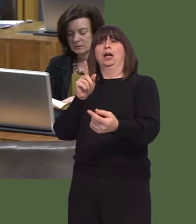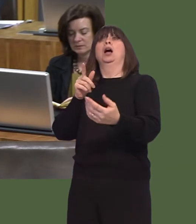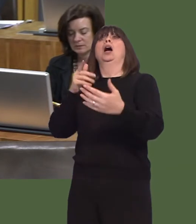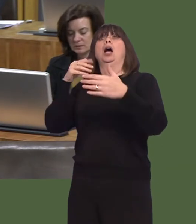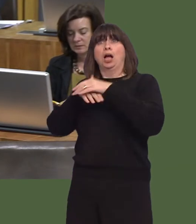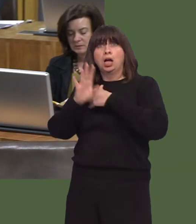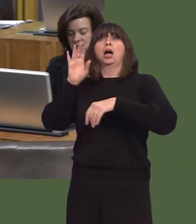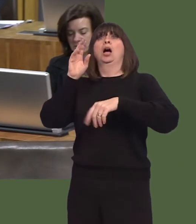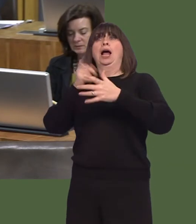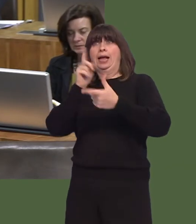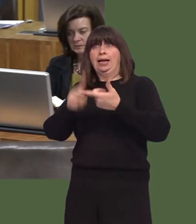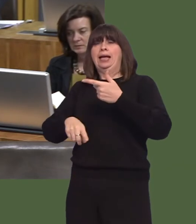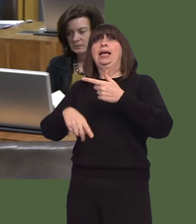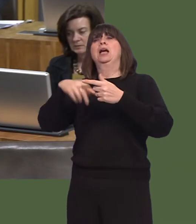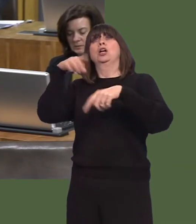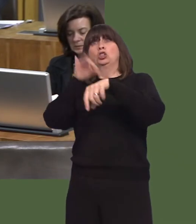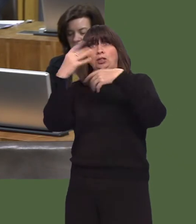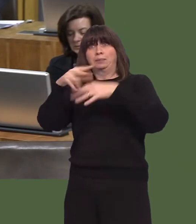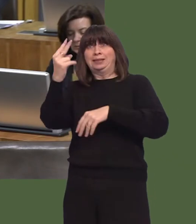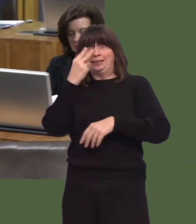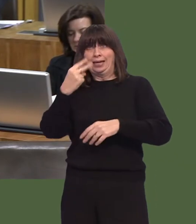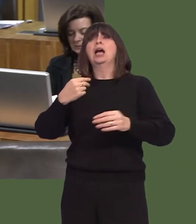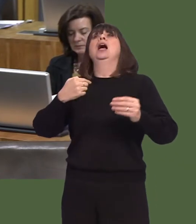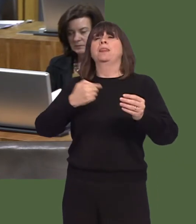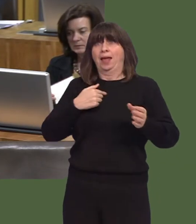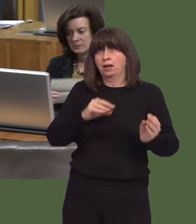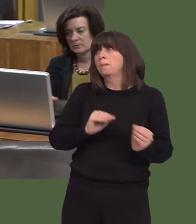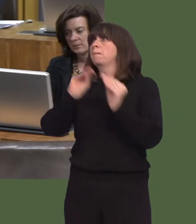discharged or admitted from A&E, just to make that clear.